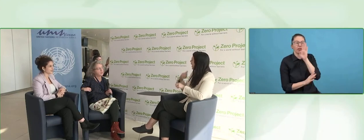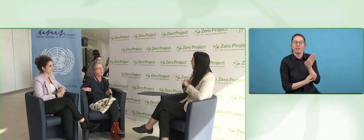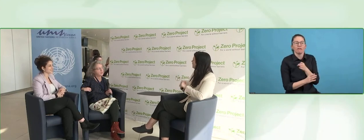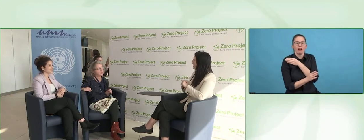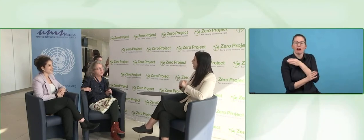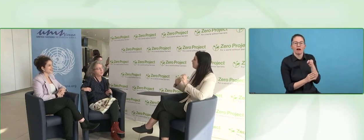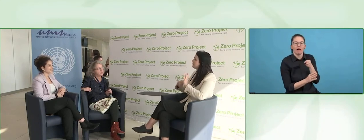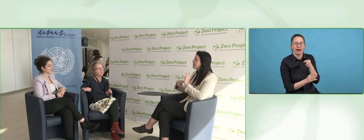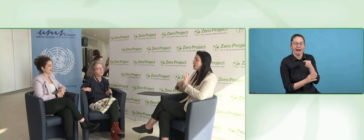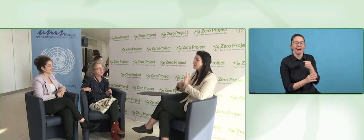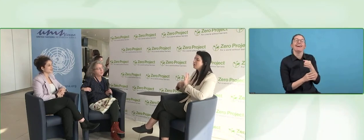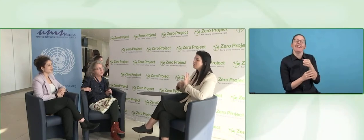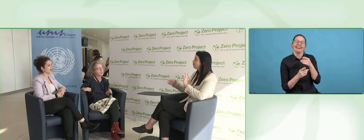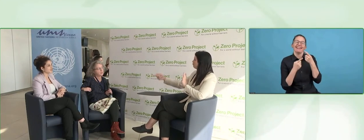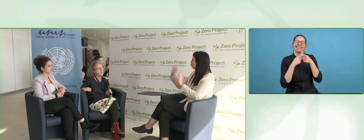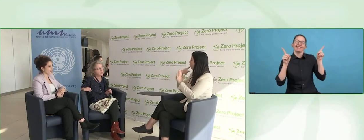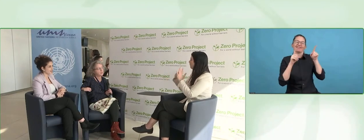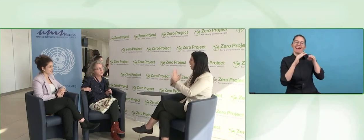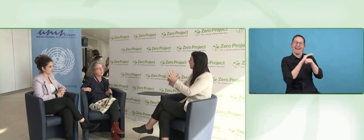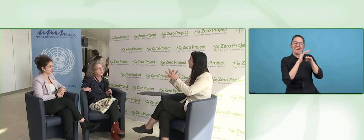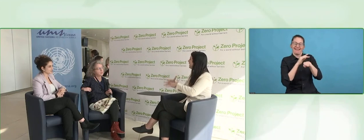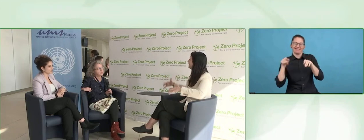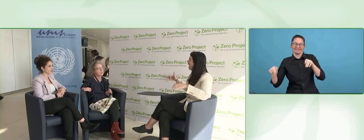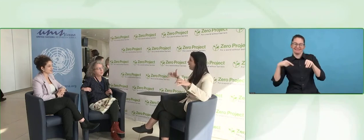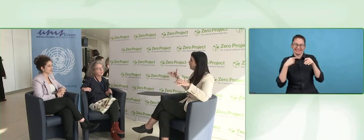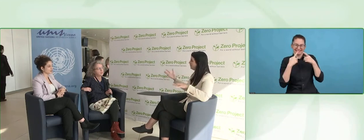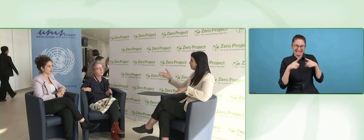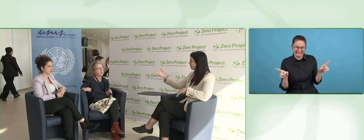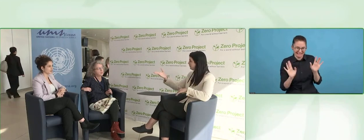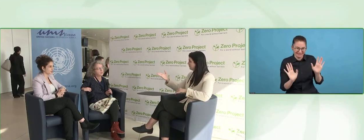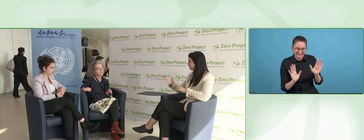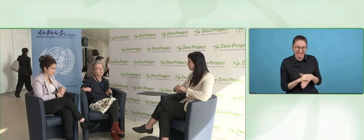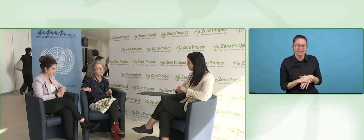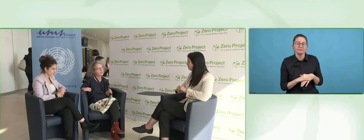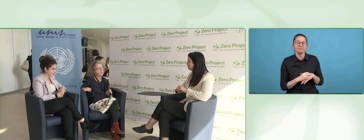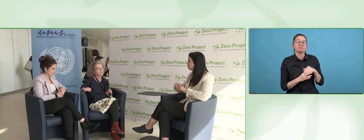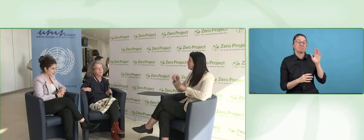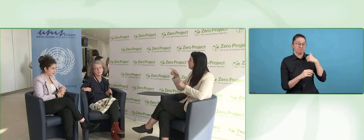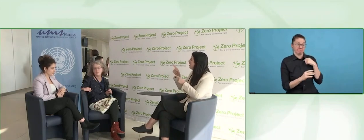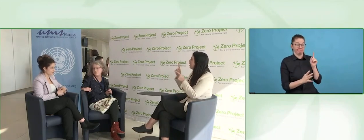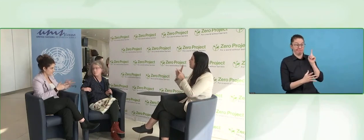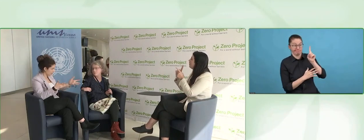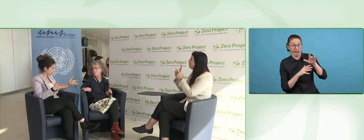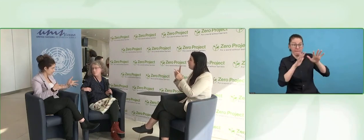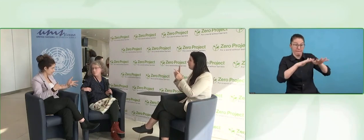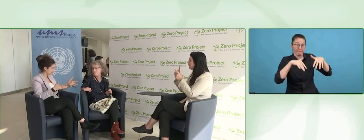But I do have a challenge, for example, in the room where we vote,